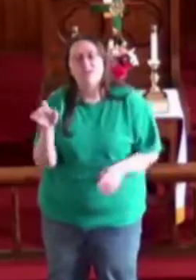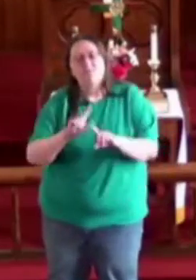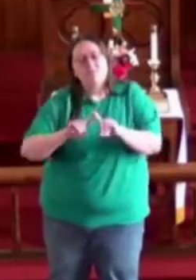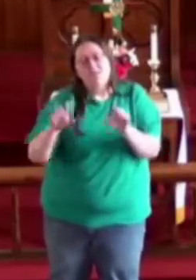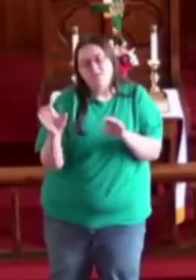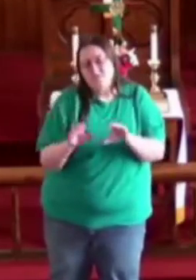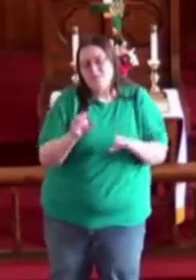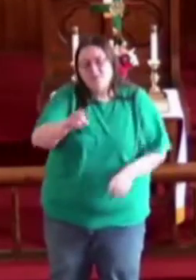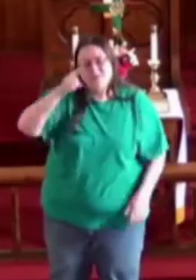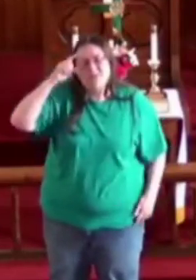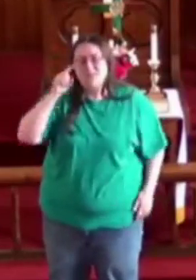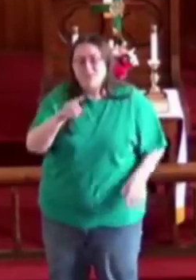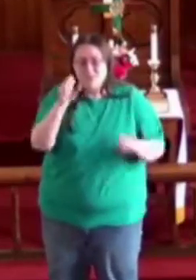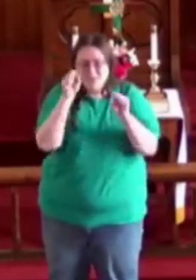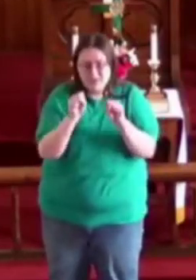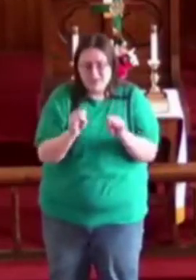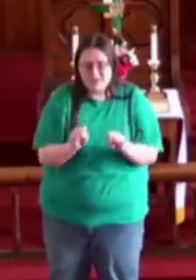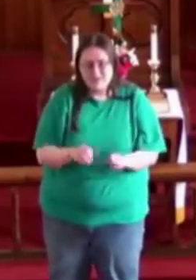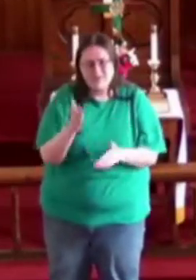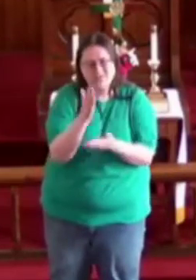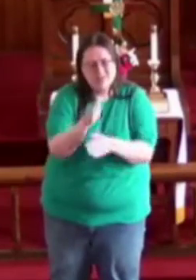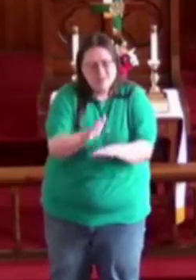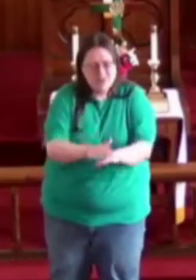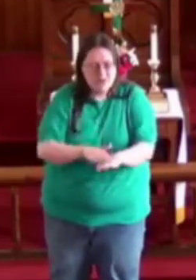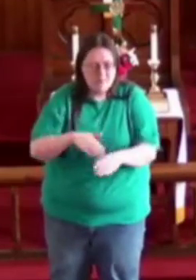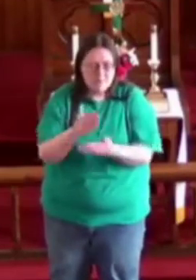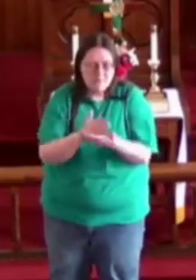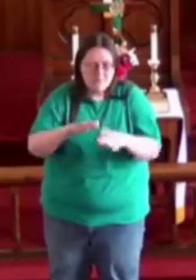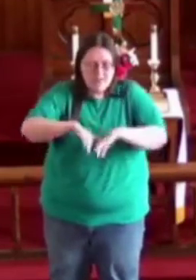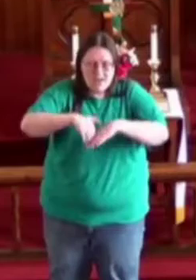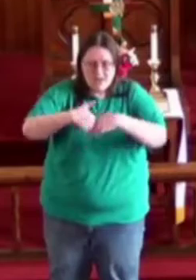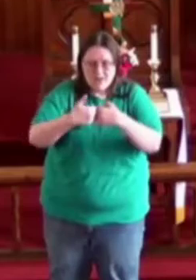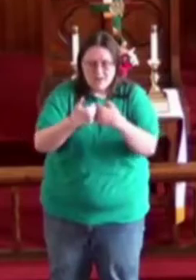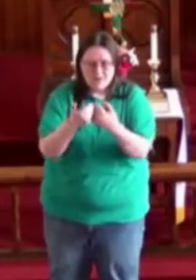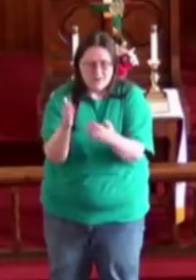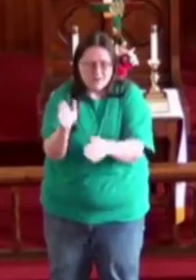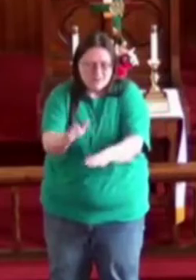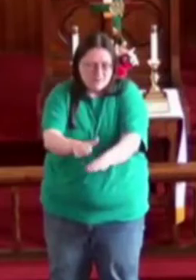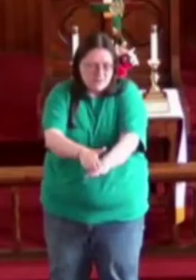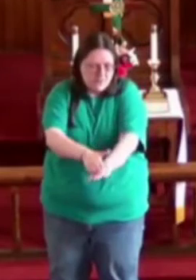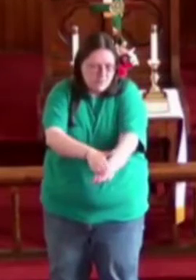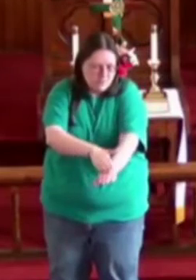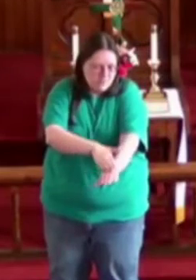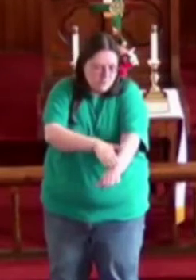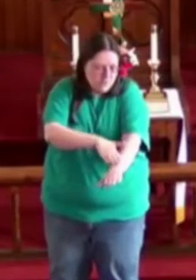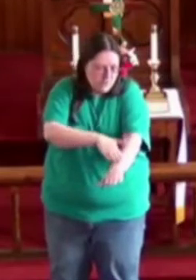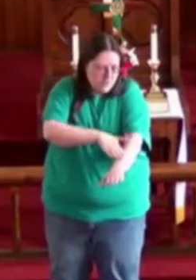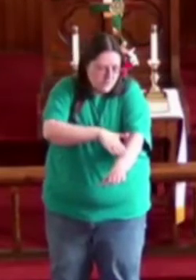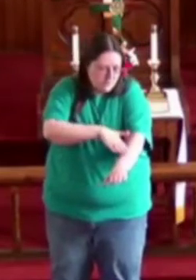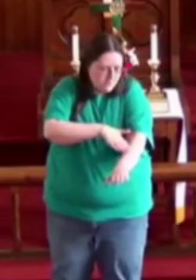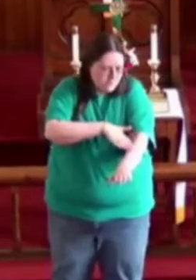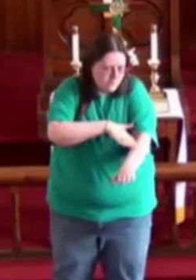But do you think you can somehow Slow down